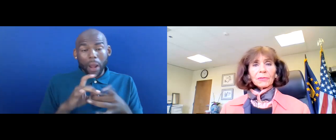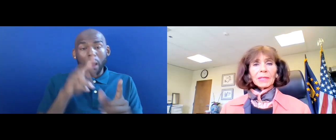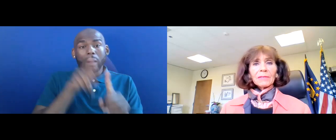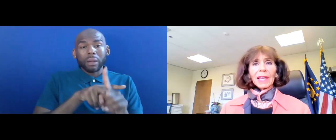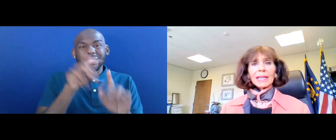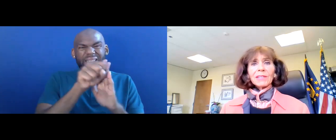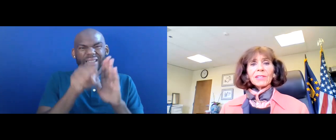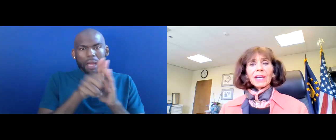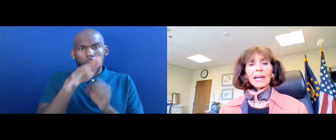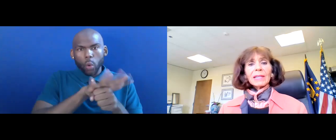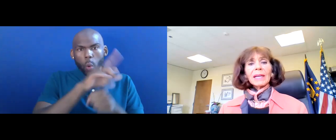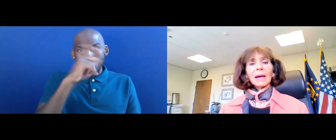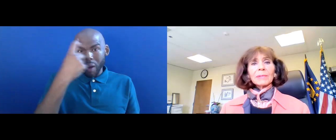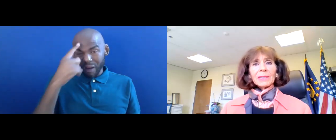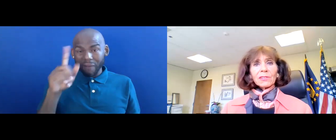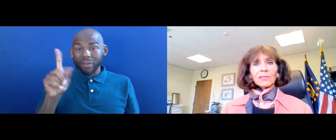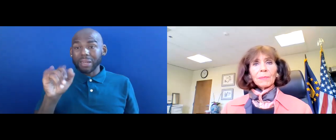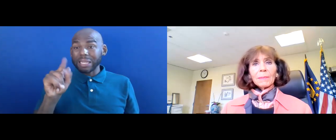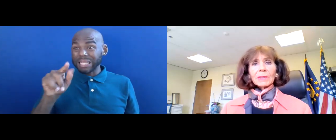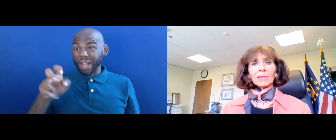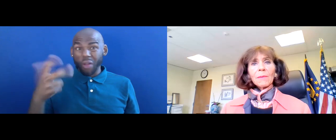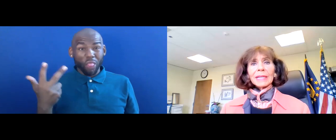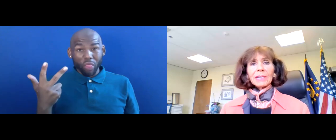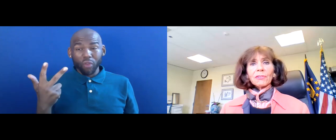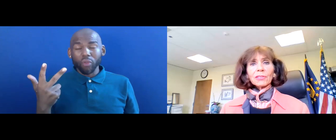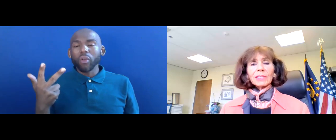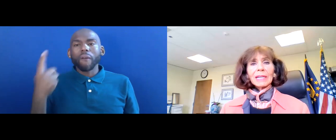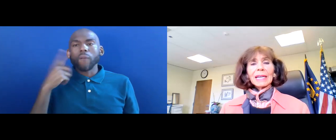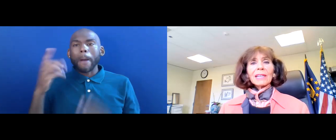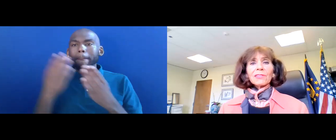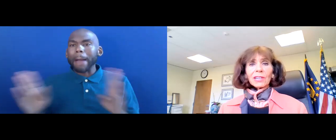TITLE 3, PLACES OF ACCOMMODATION TALLAHASSEE.